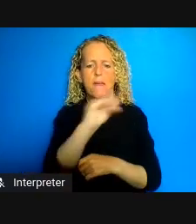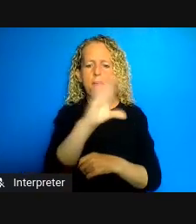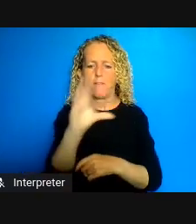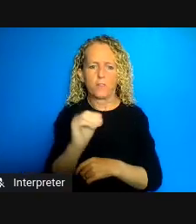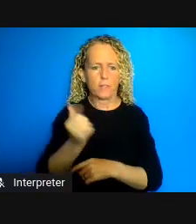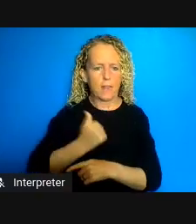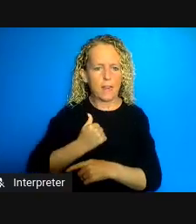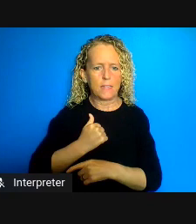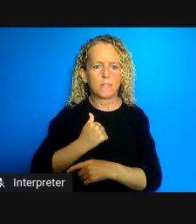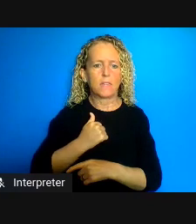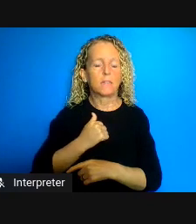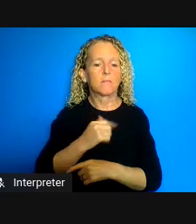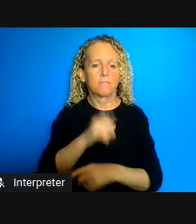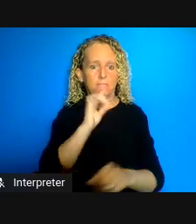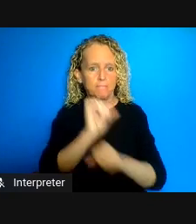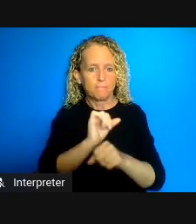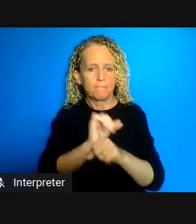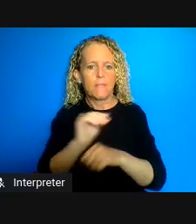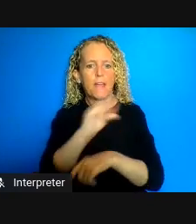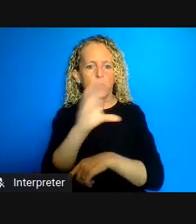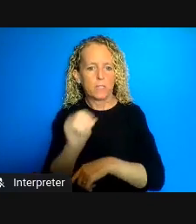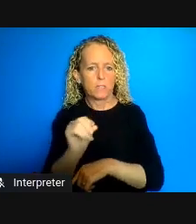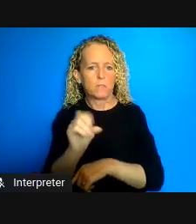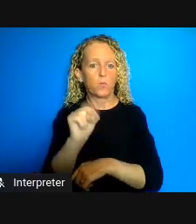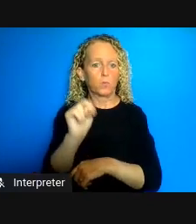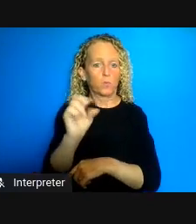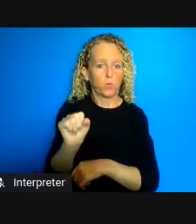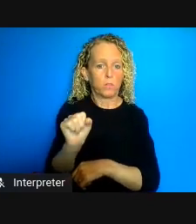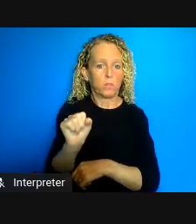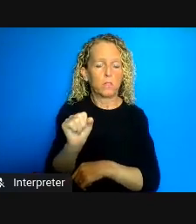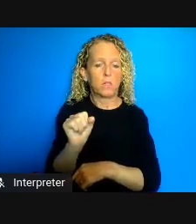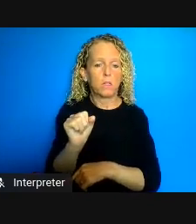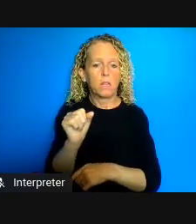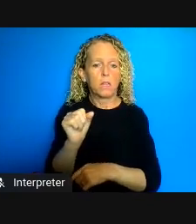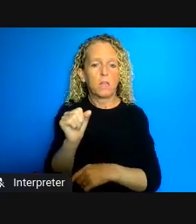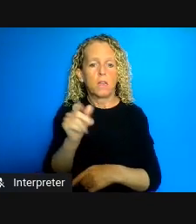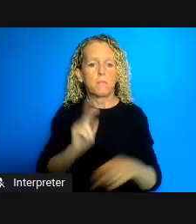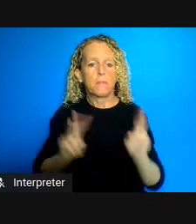Scotia, people with mental disabilities and physical disabilities are